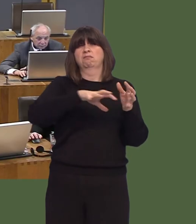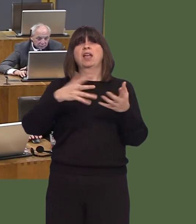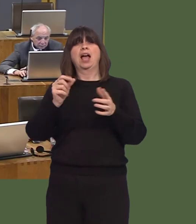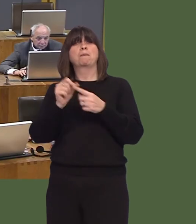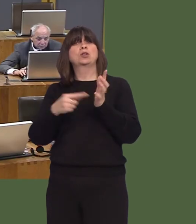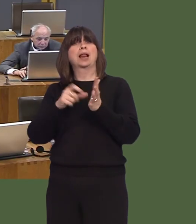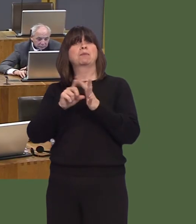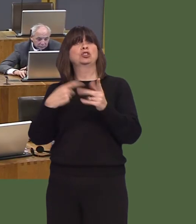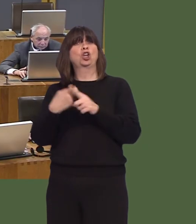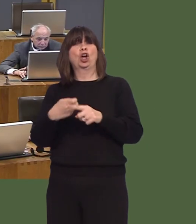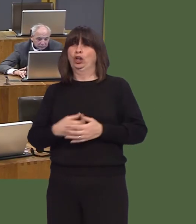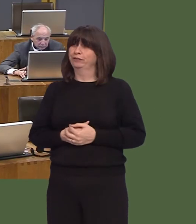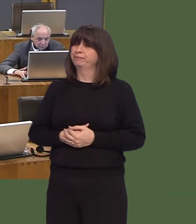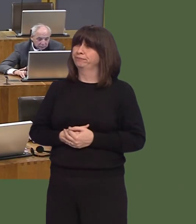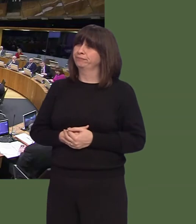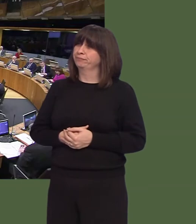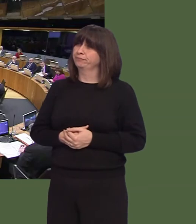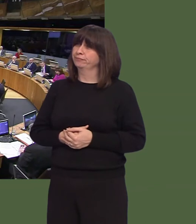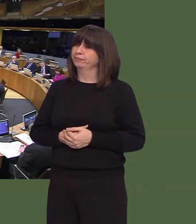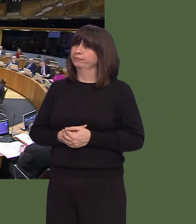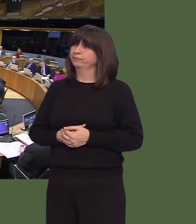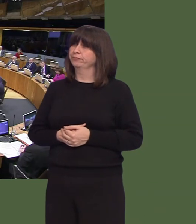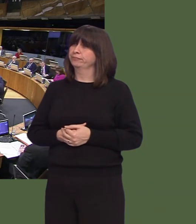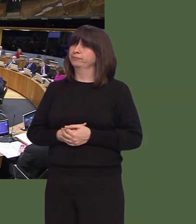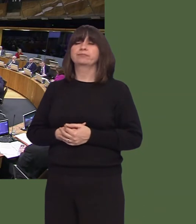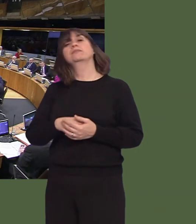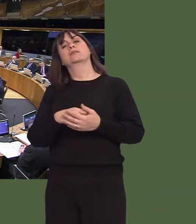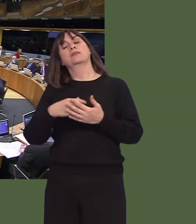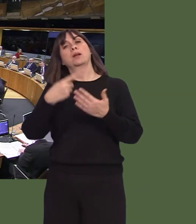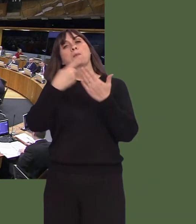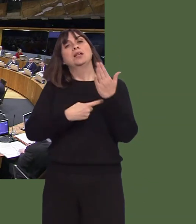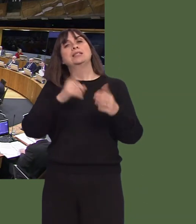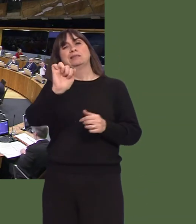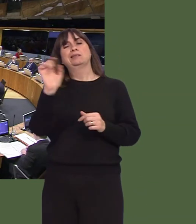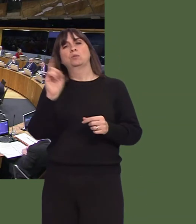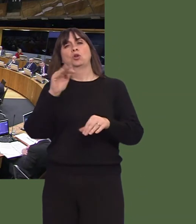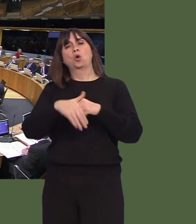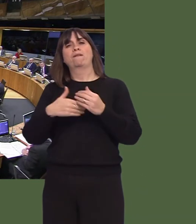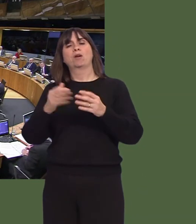A wnaiff y Prif Weinidog amlinellu polisÔau Llywodraeth Cymru i roi diwedd ar ddigartrefedd yng Nghymru? OAQ51527 Carwyn Jones AM: Yes.